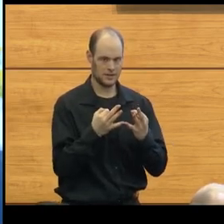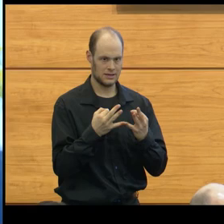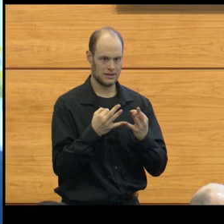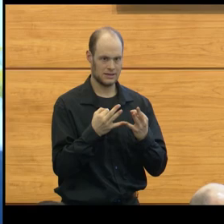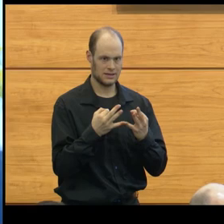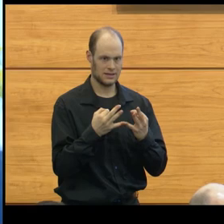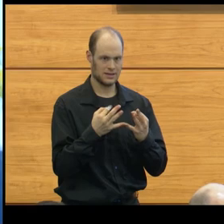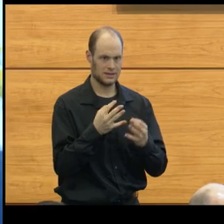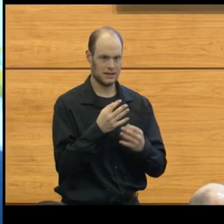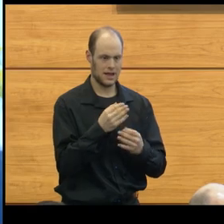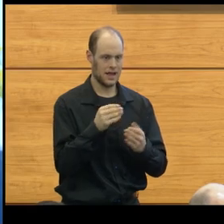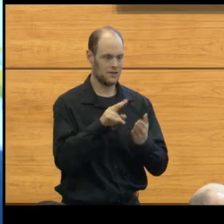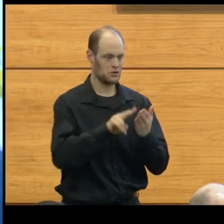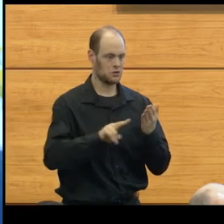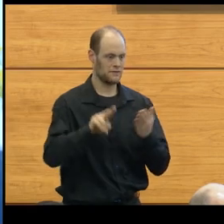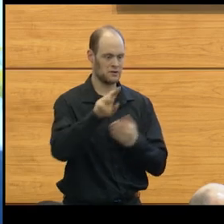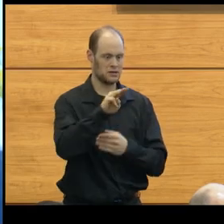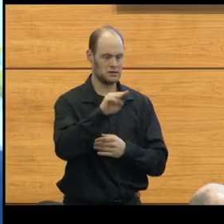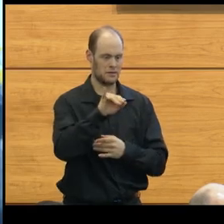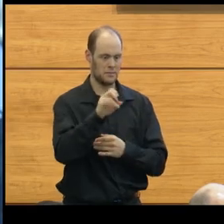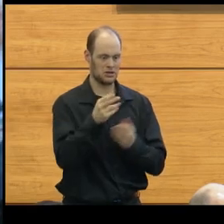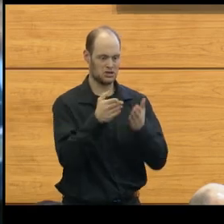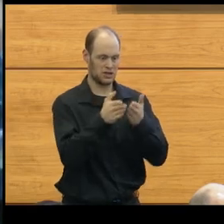and the University of Michigan thanks you.